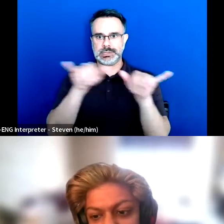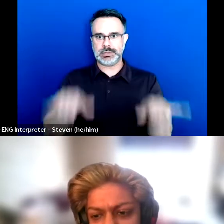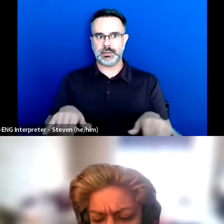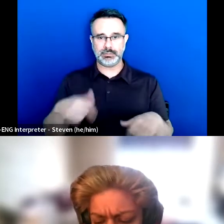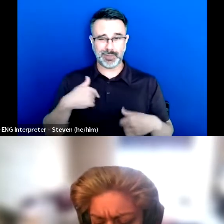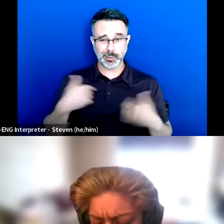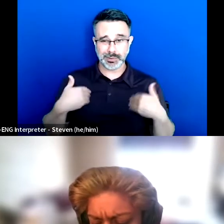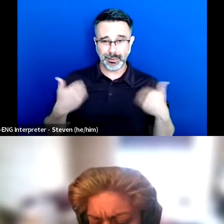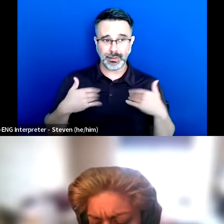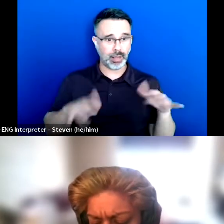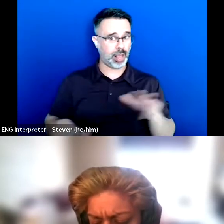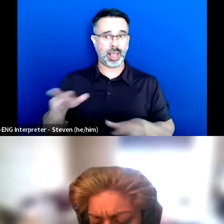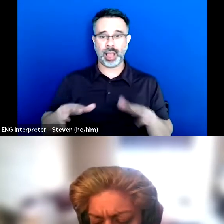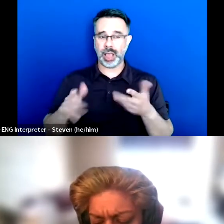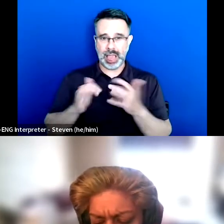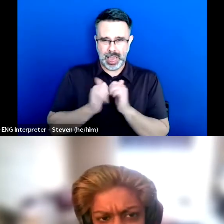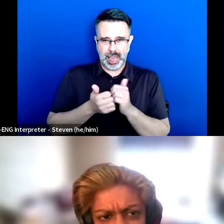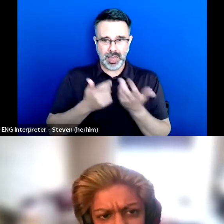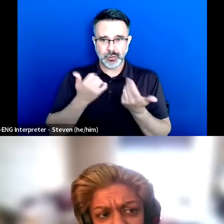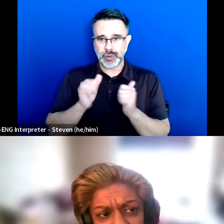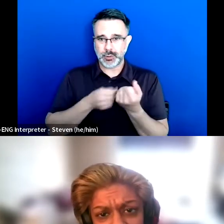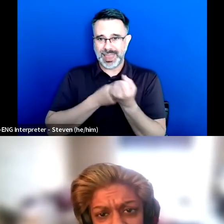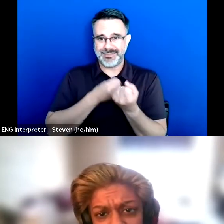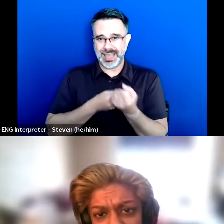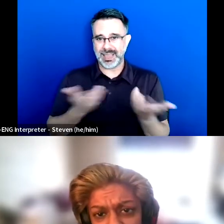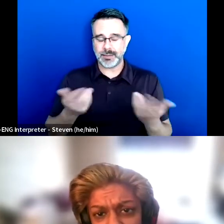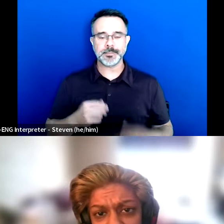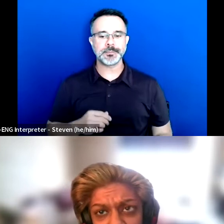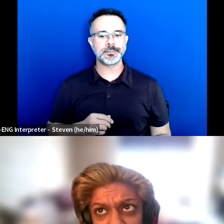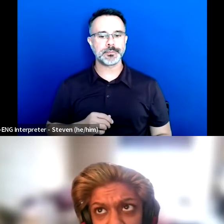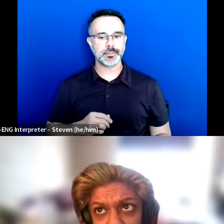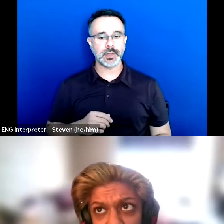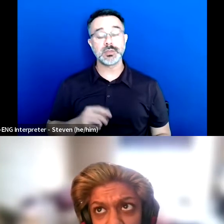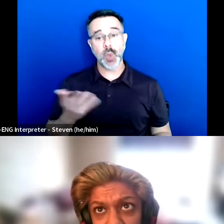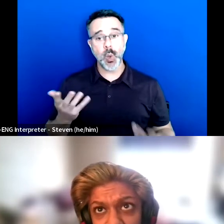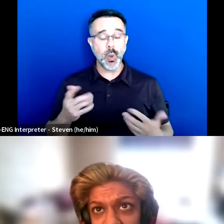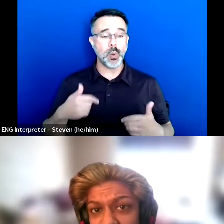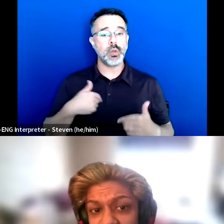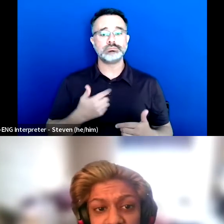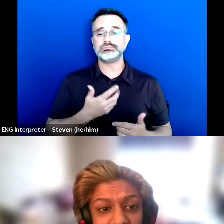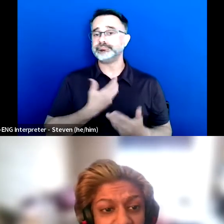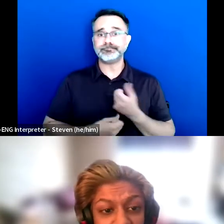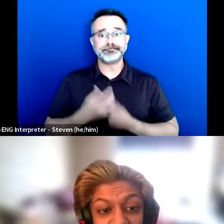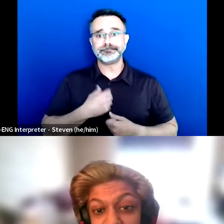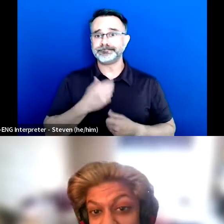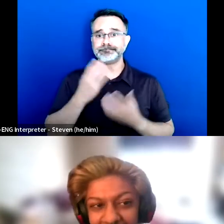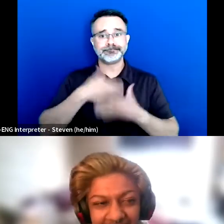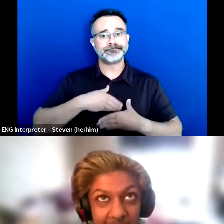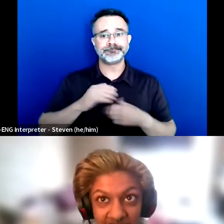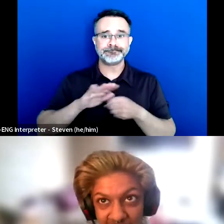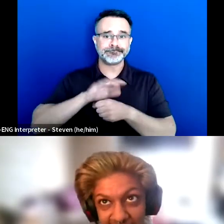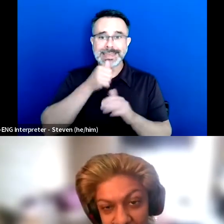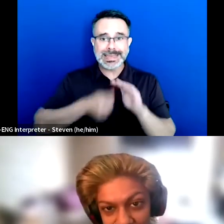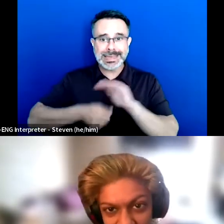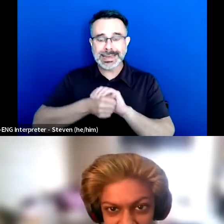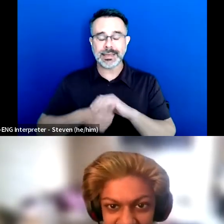And so I really hid it and tried to, any kind of, I as I mentioned in the essay